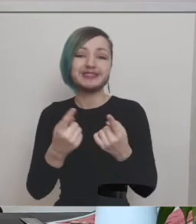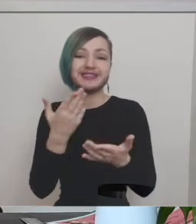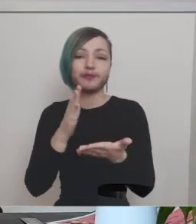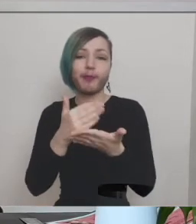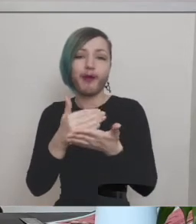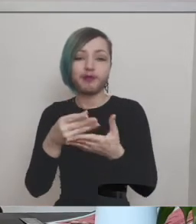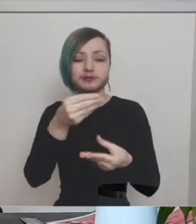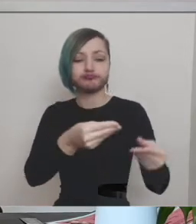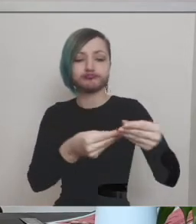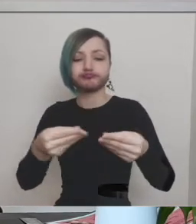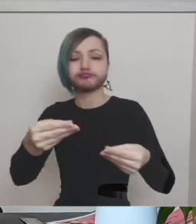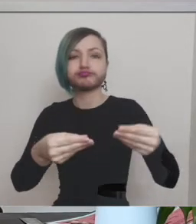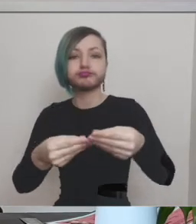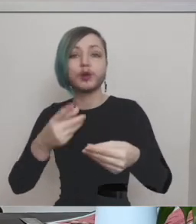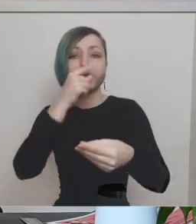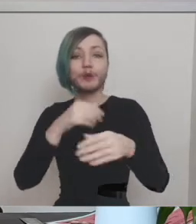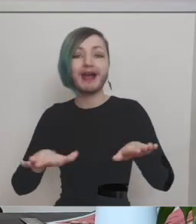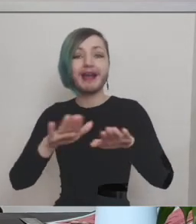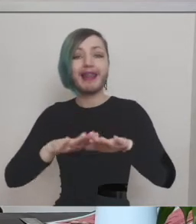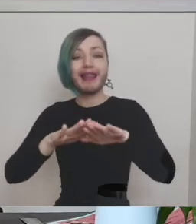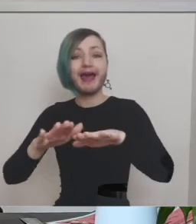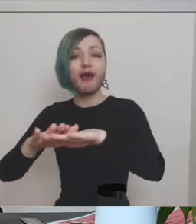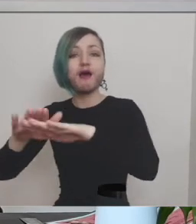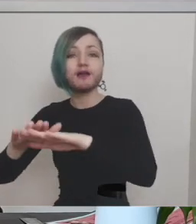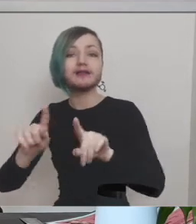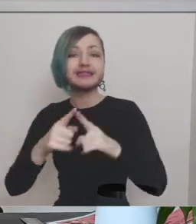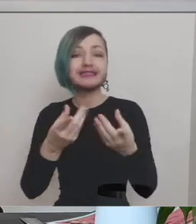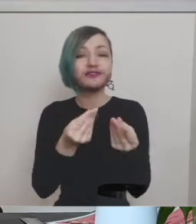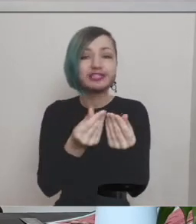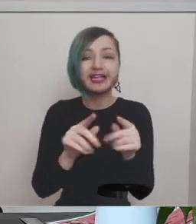you can just layer different textures and patterns and colors